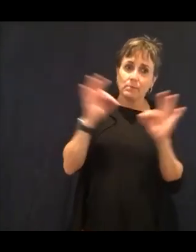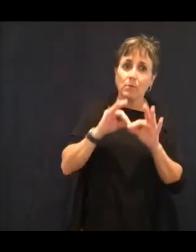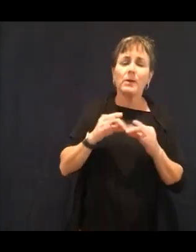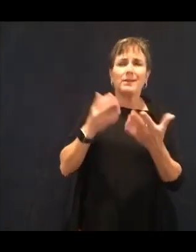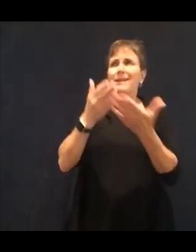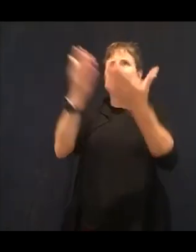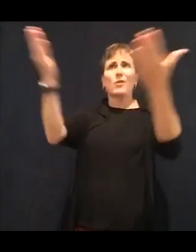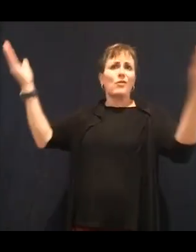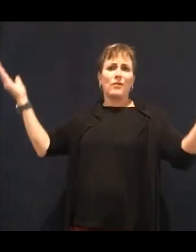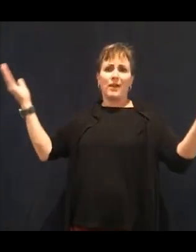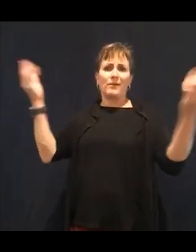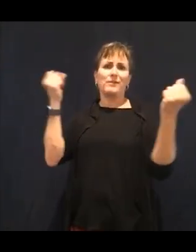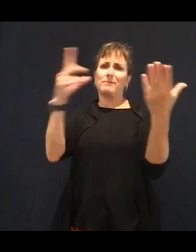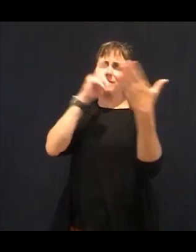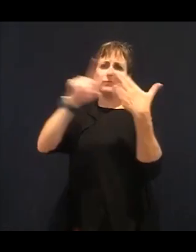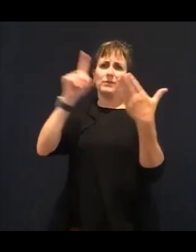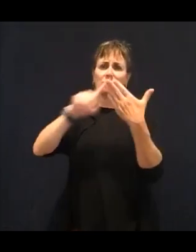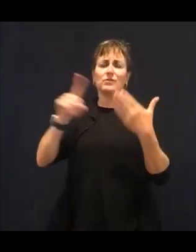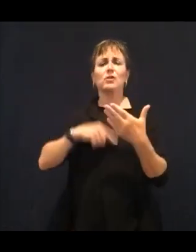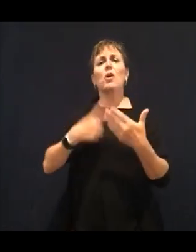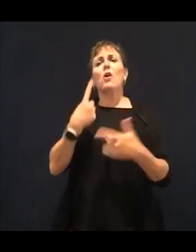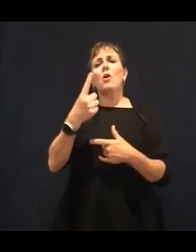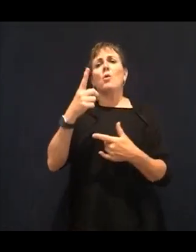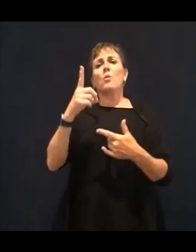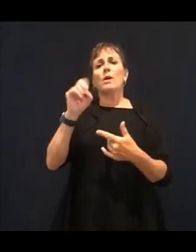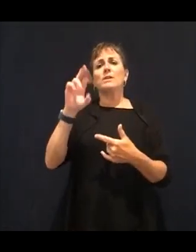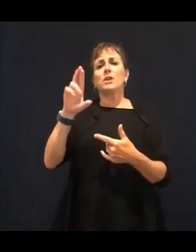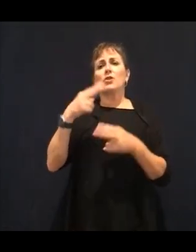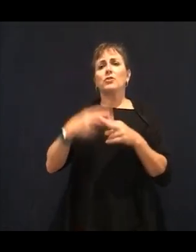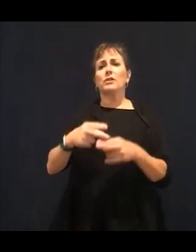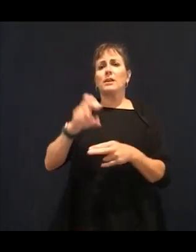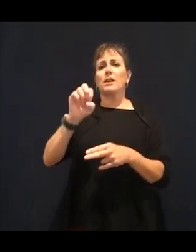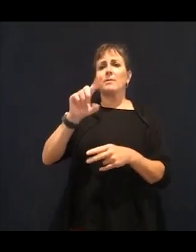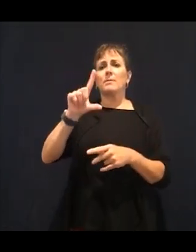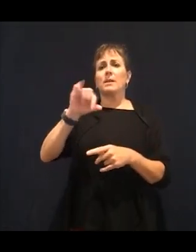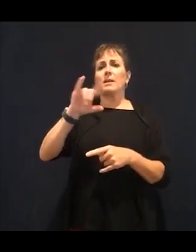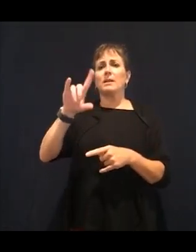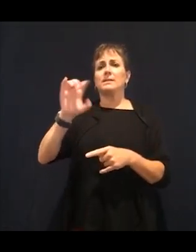from Tufts University. She did a research-- a five